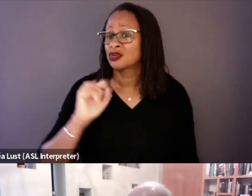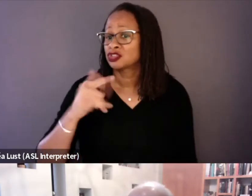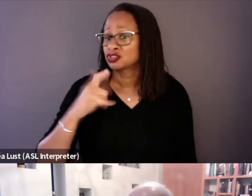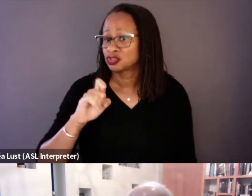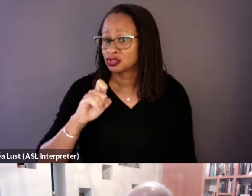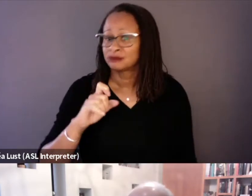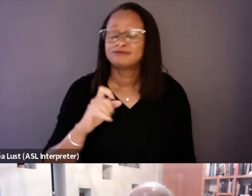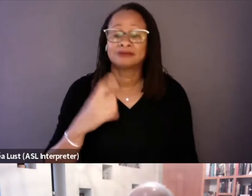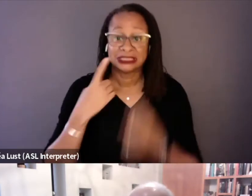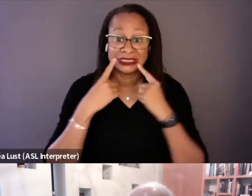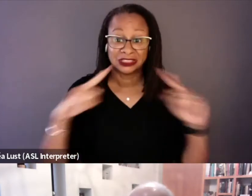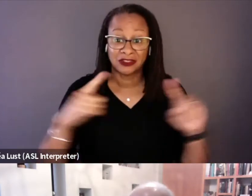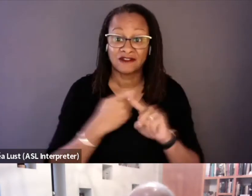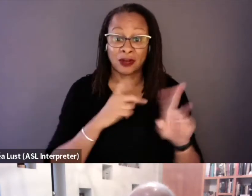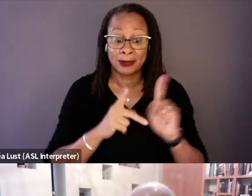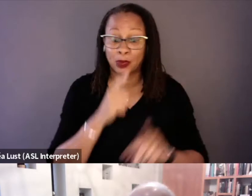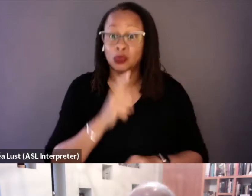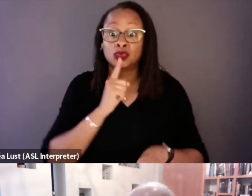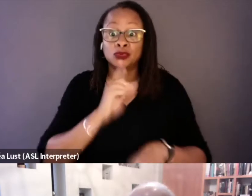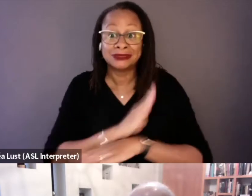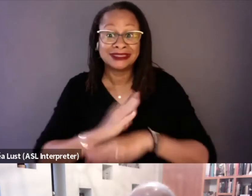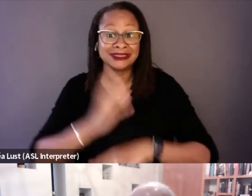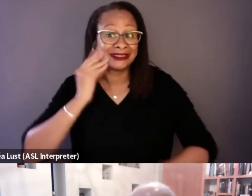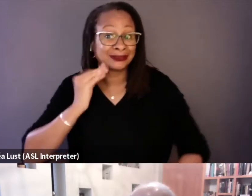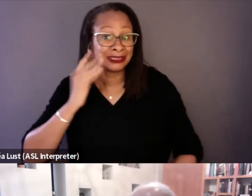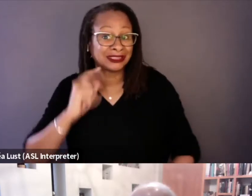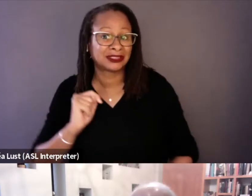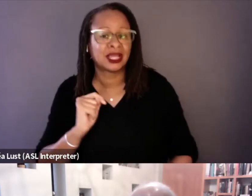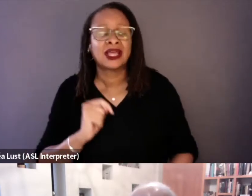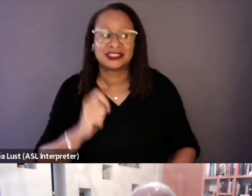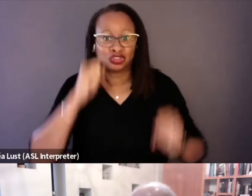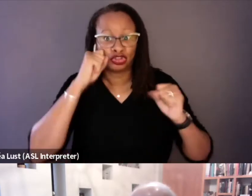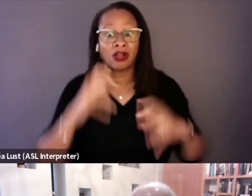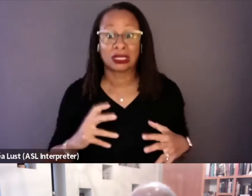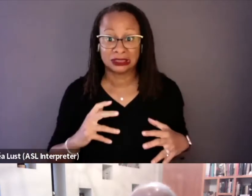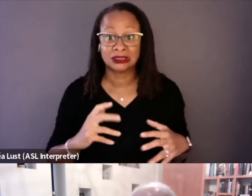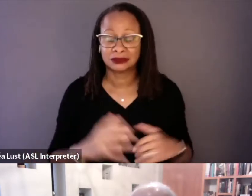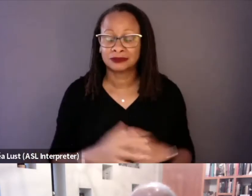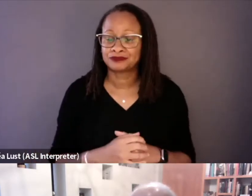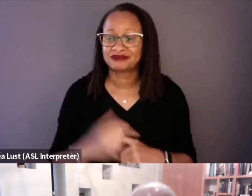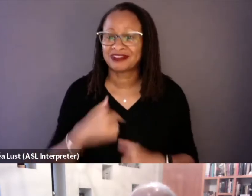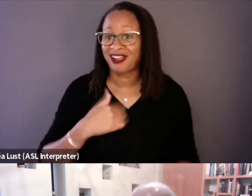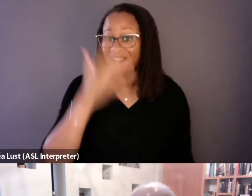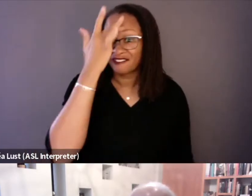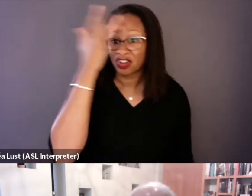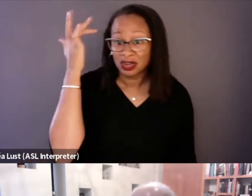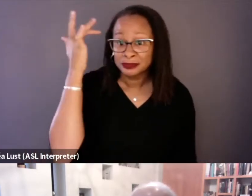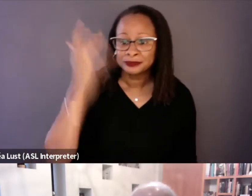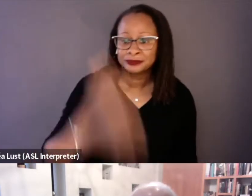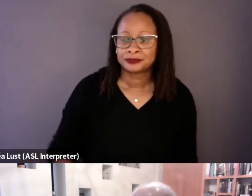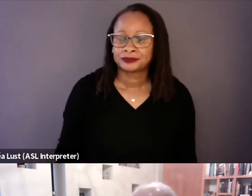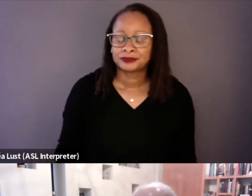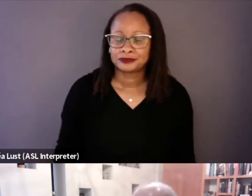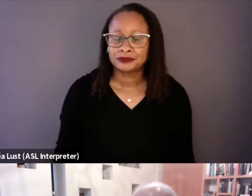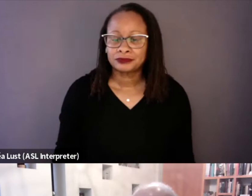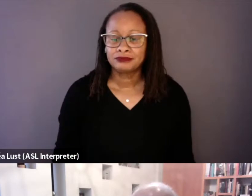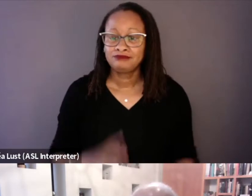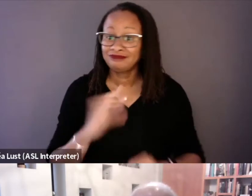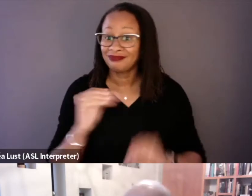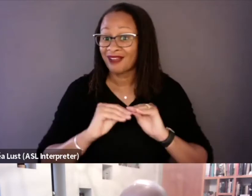from the people who experienced it is quite shocking. I forgot, and obviously what you're revealing